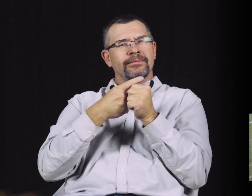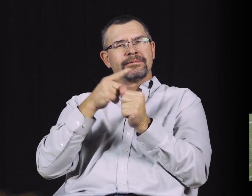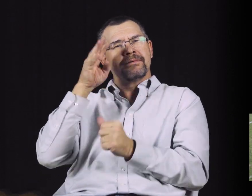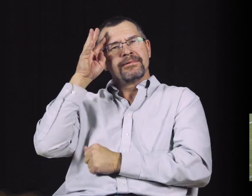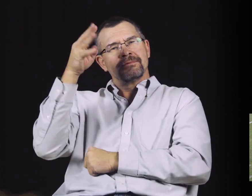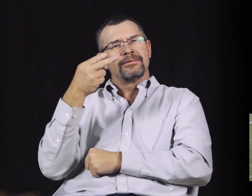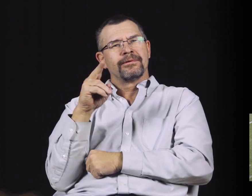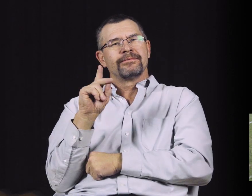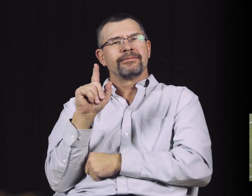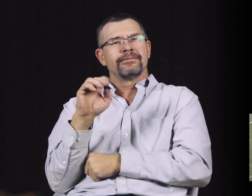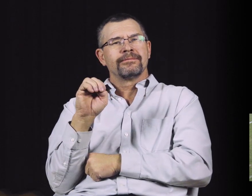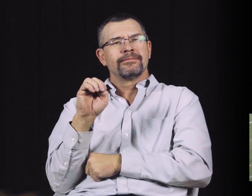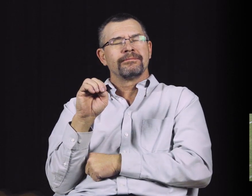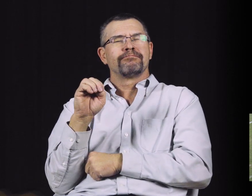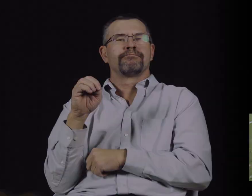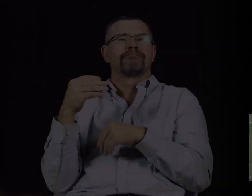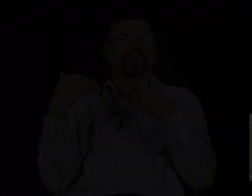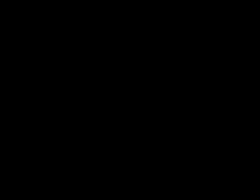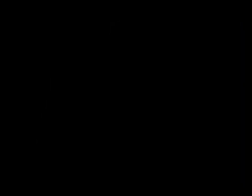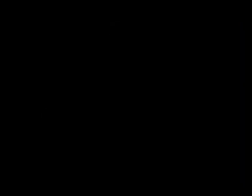Paul Hubbard is recognized as the inventor of the huddle.